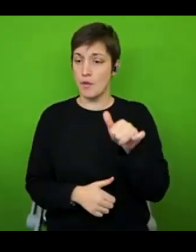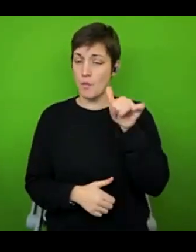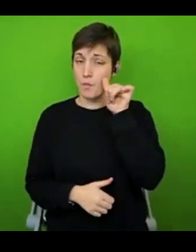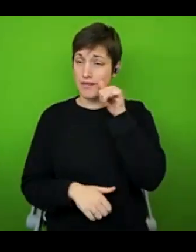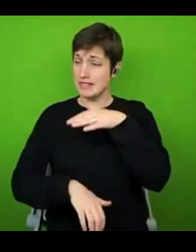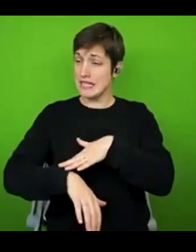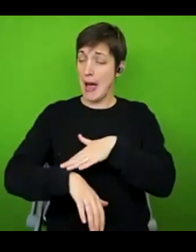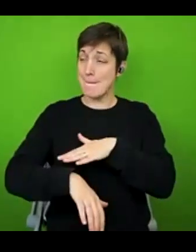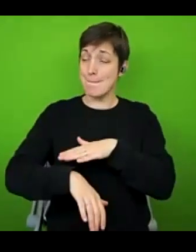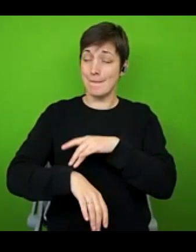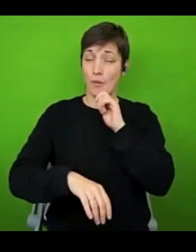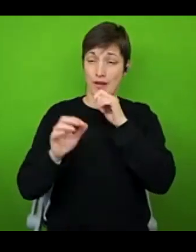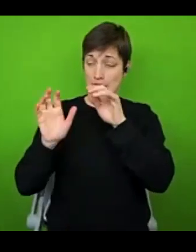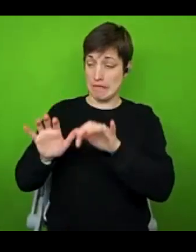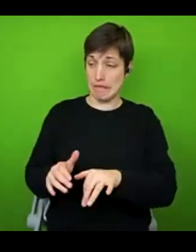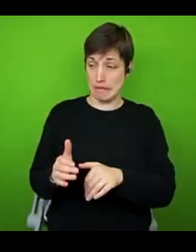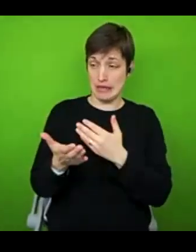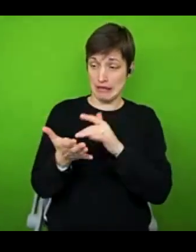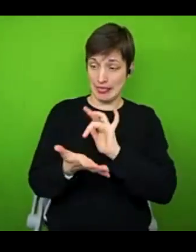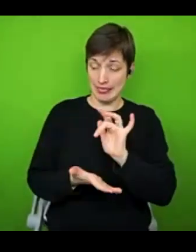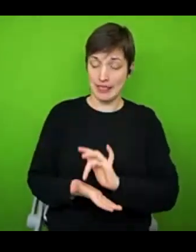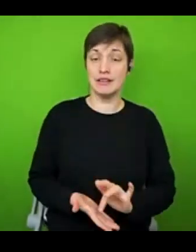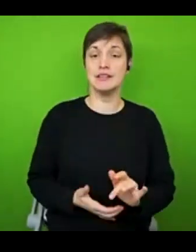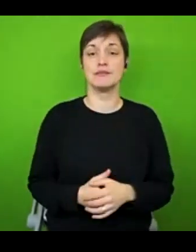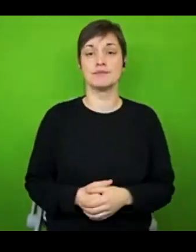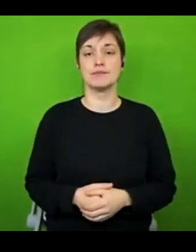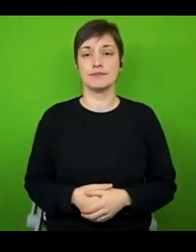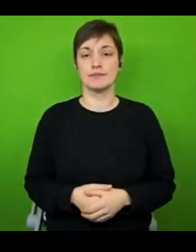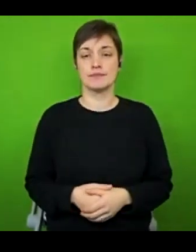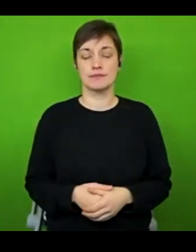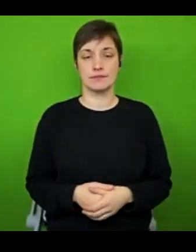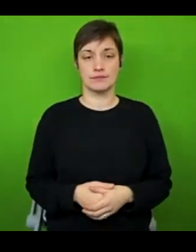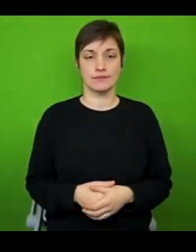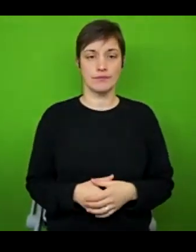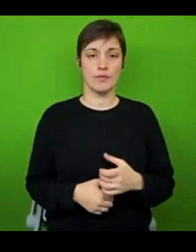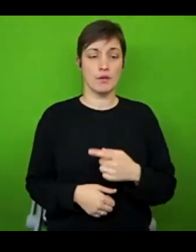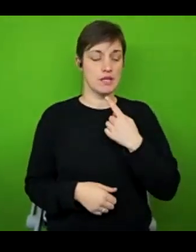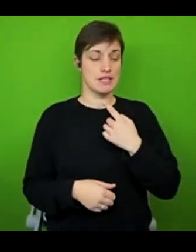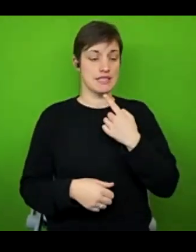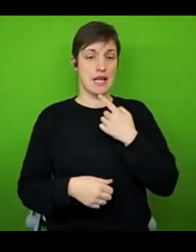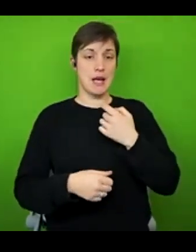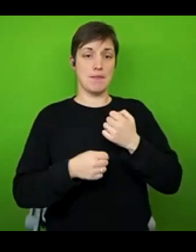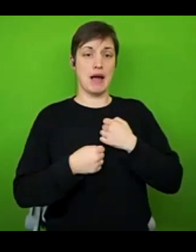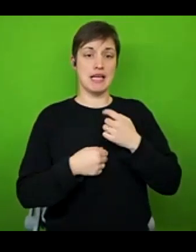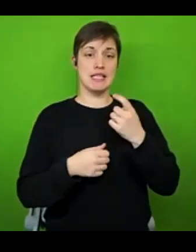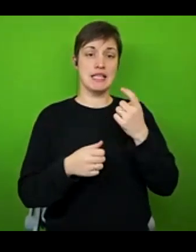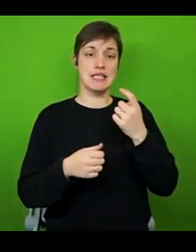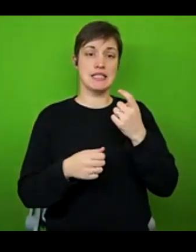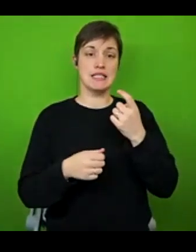of these as possible. Somebody says: my simple explanation of ME is like, is I'm like a laptop with a broken battery